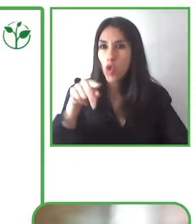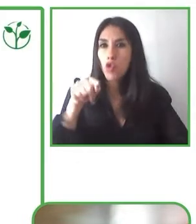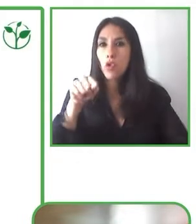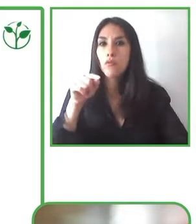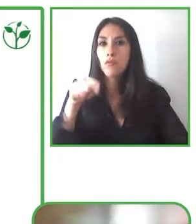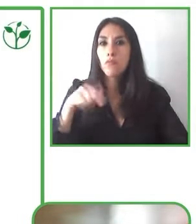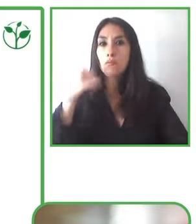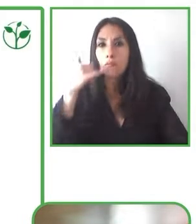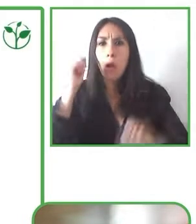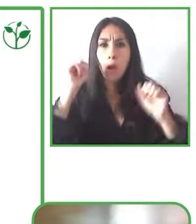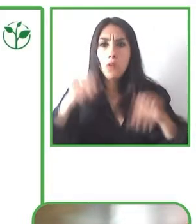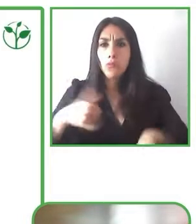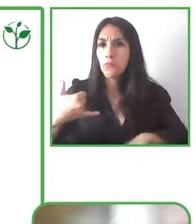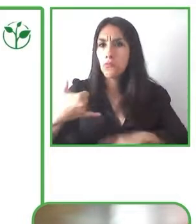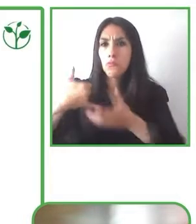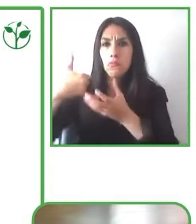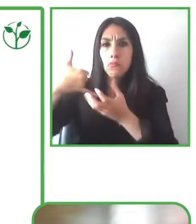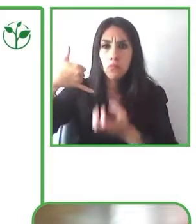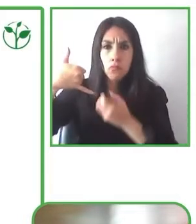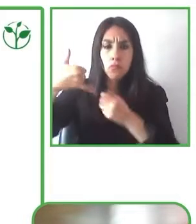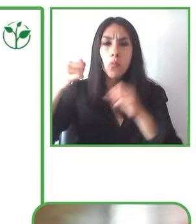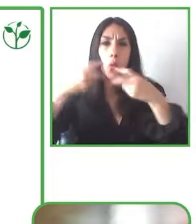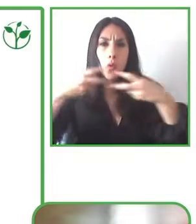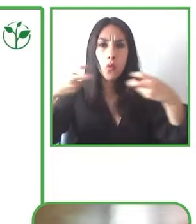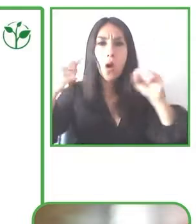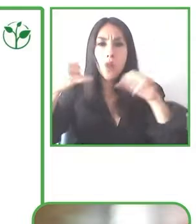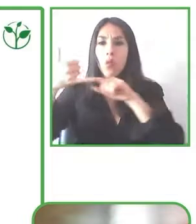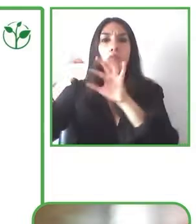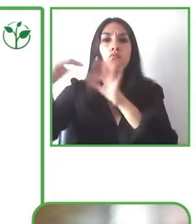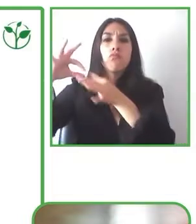people with visual disabilities can also enjoy them as well as people with